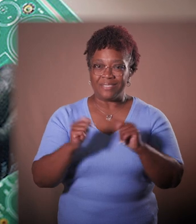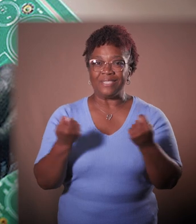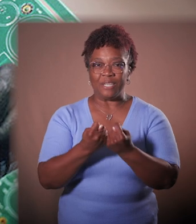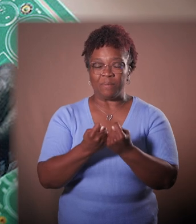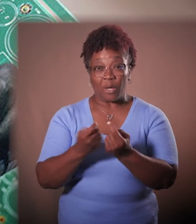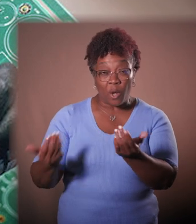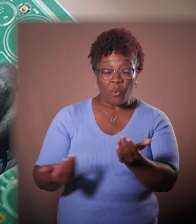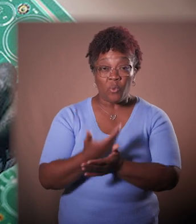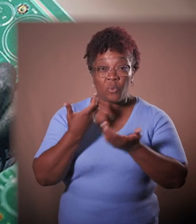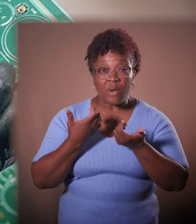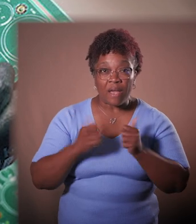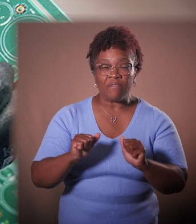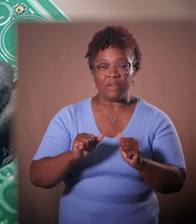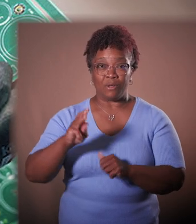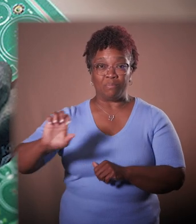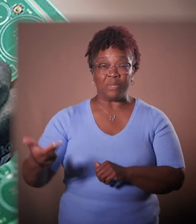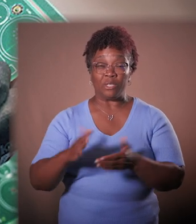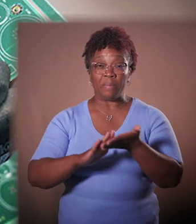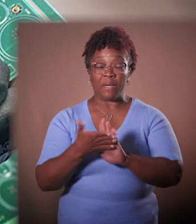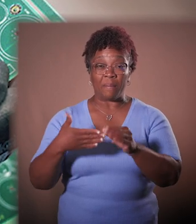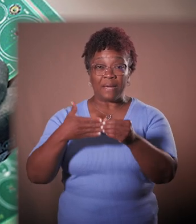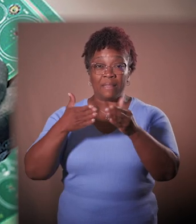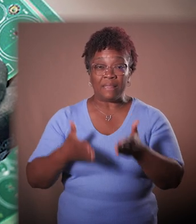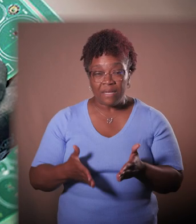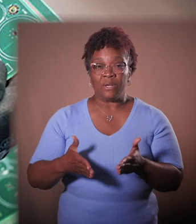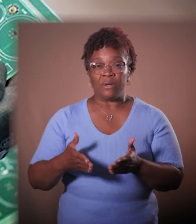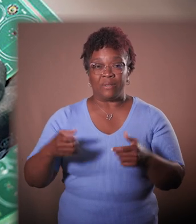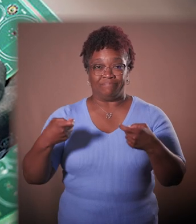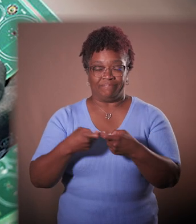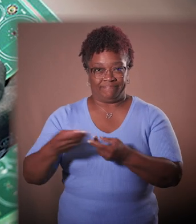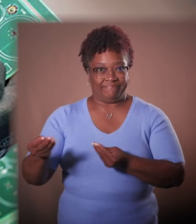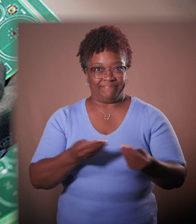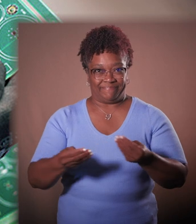a new effort to make Michigan a leader in the semiconductor industry.